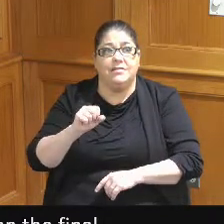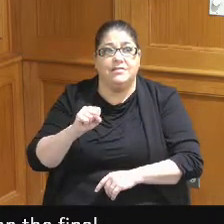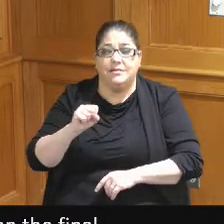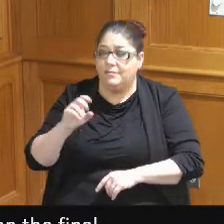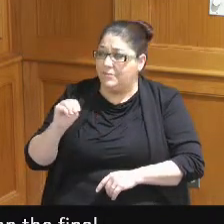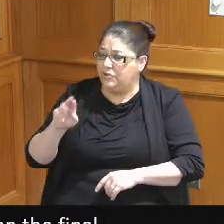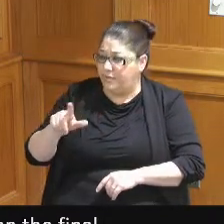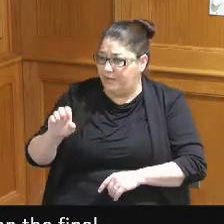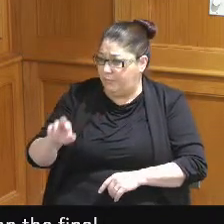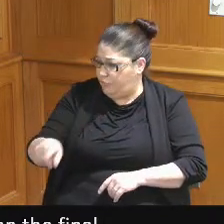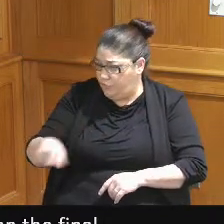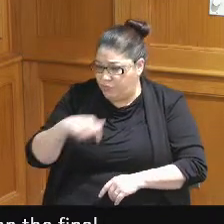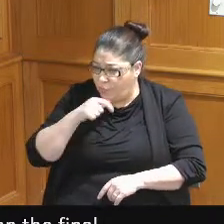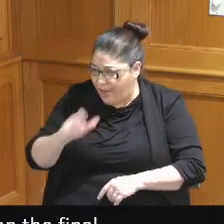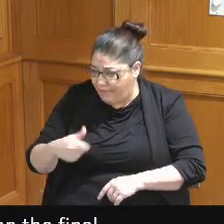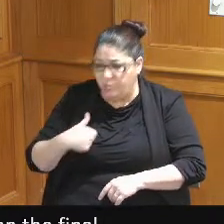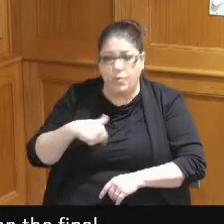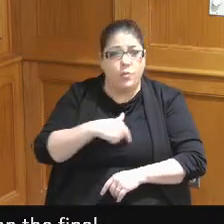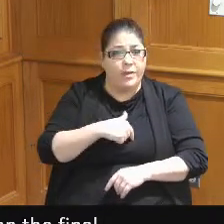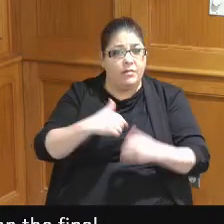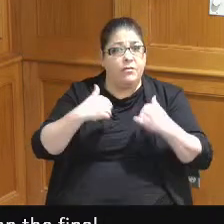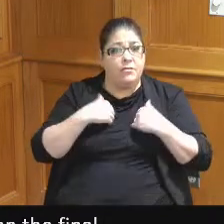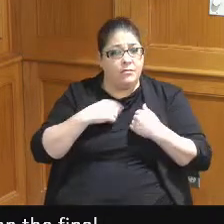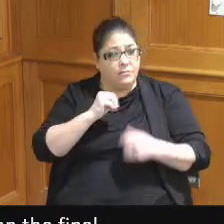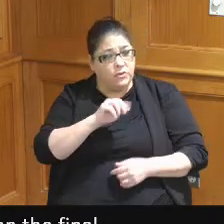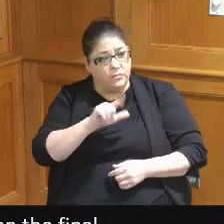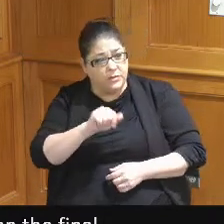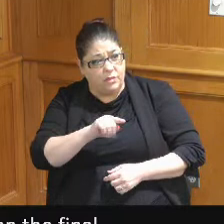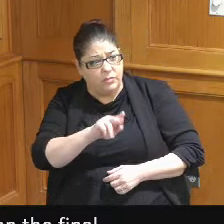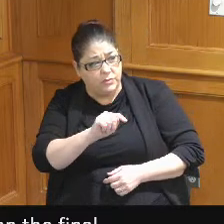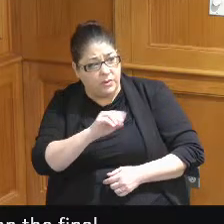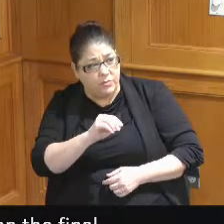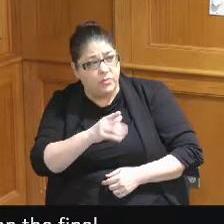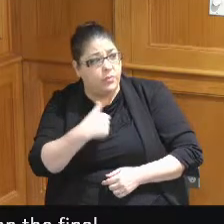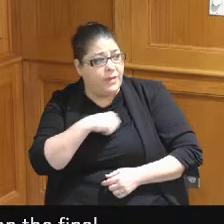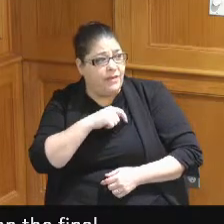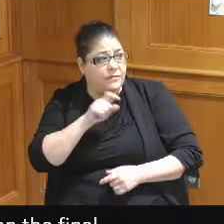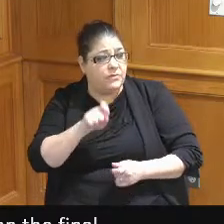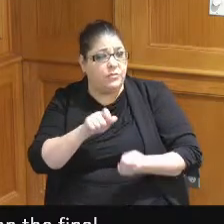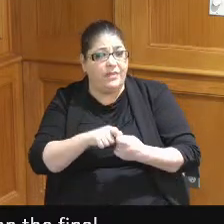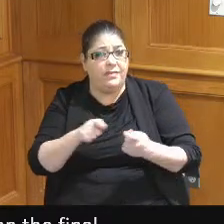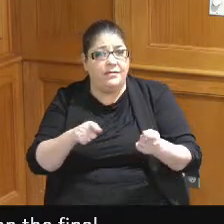don't have to deal with it but we do Mr Aluotto we have to deal with this and you'll say well that's